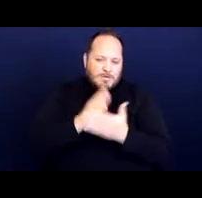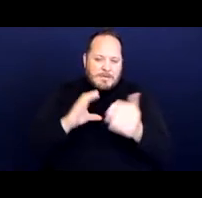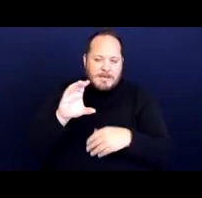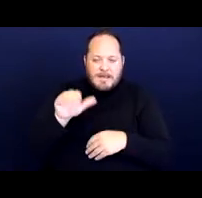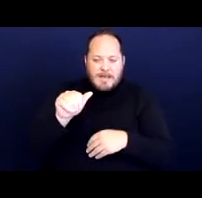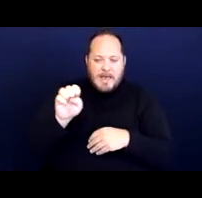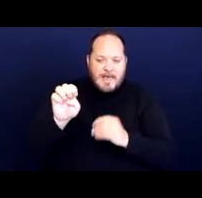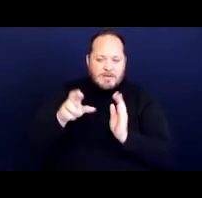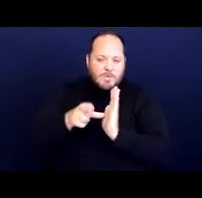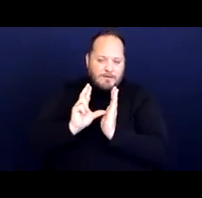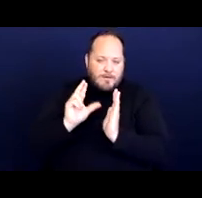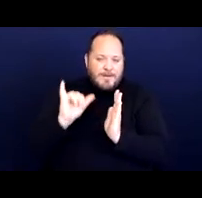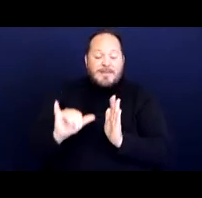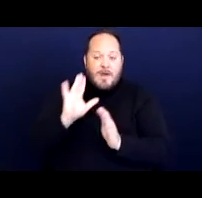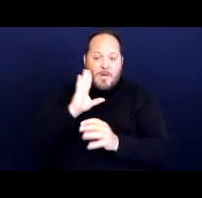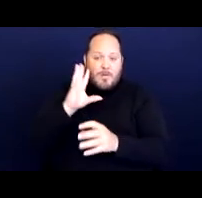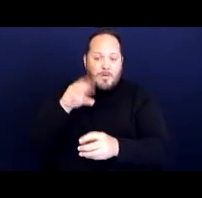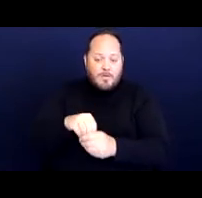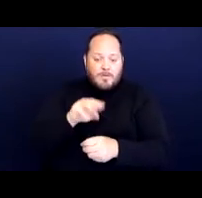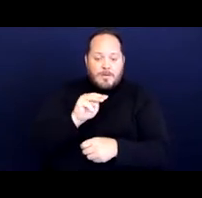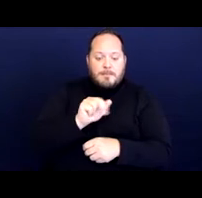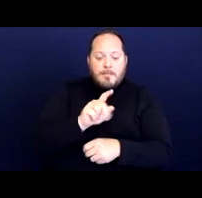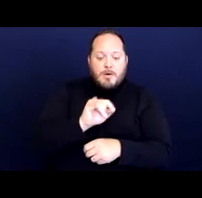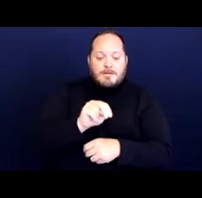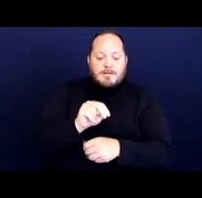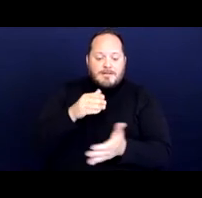which will include Martin v. City of Boise,